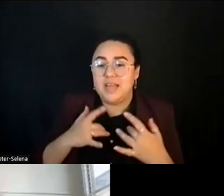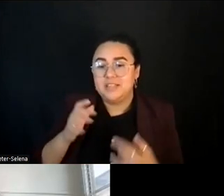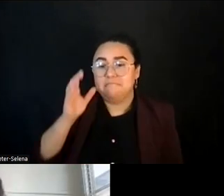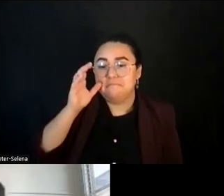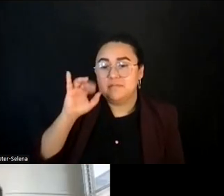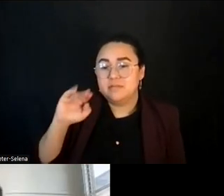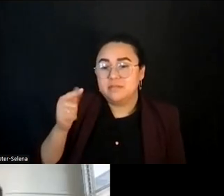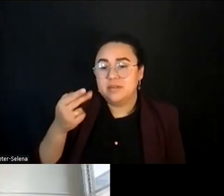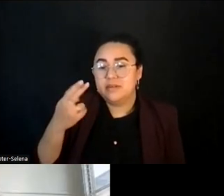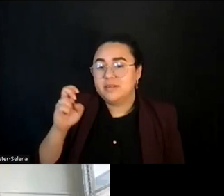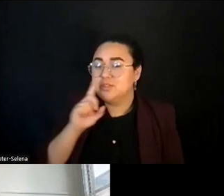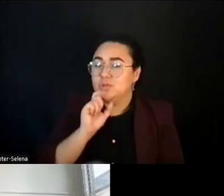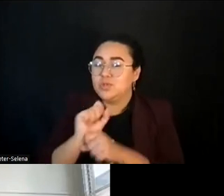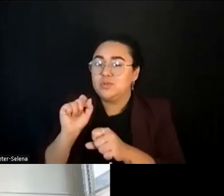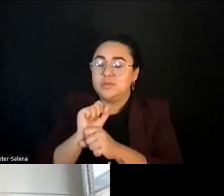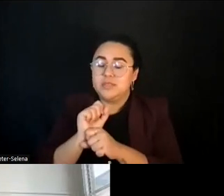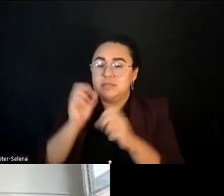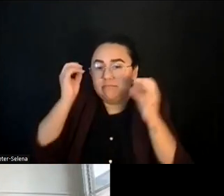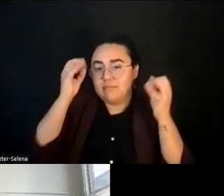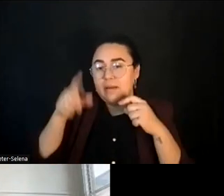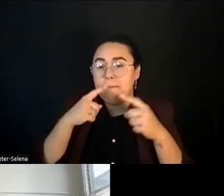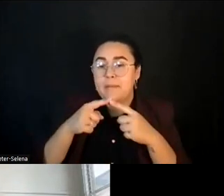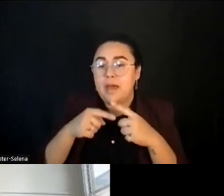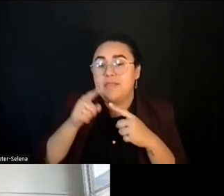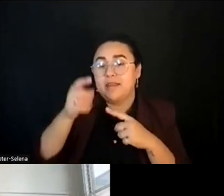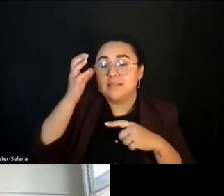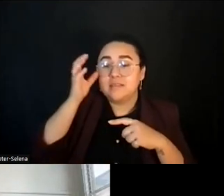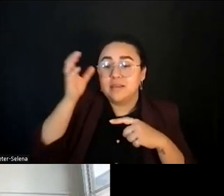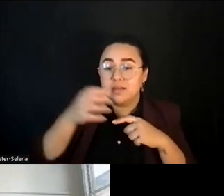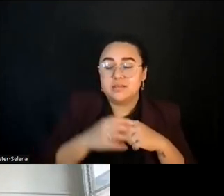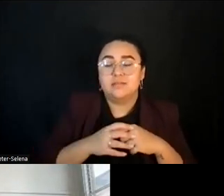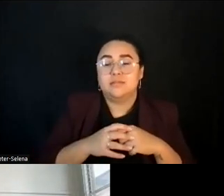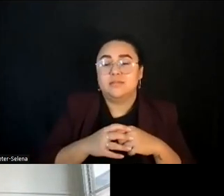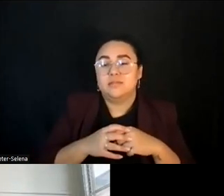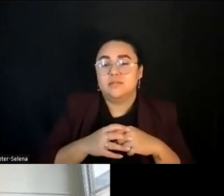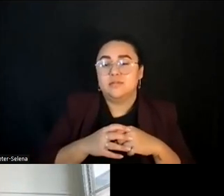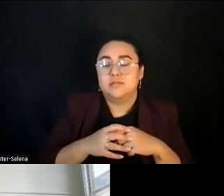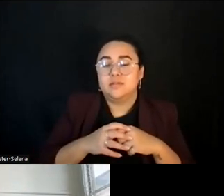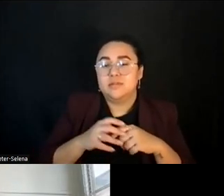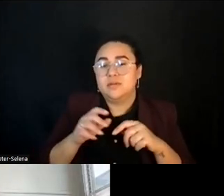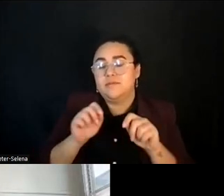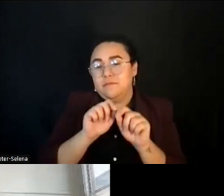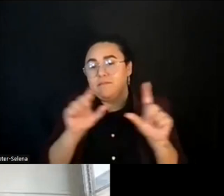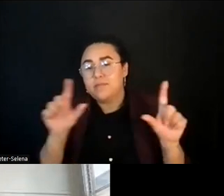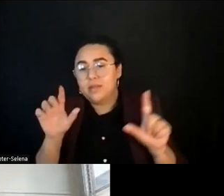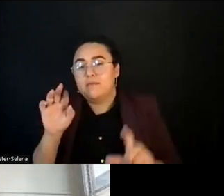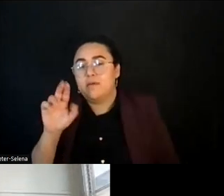She'll be really bringing in reflections on what some of these concepts and framings and like felt sense of.